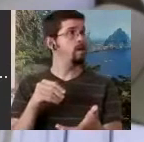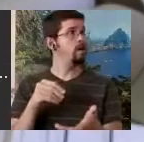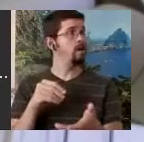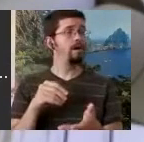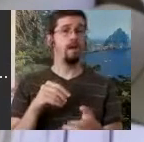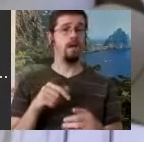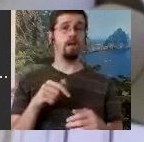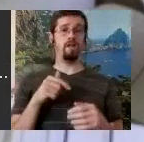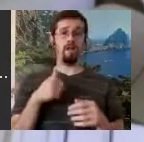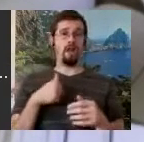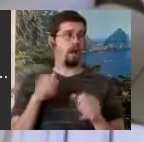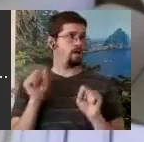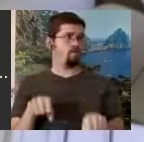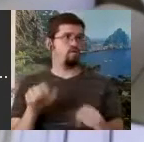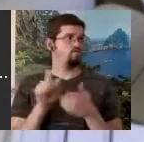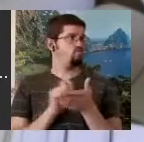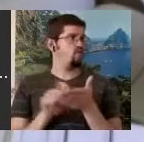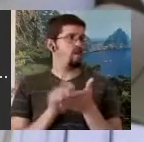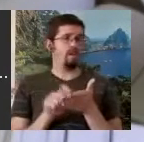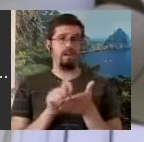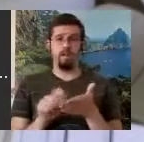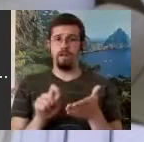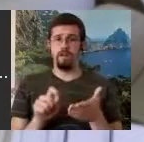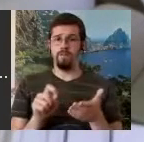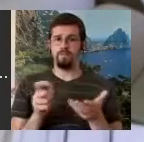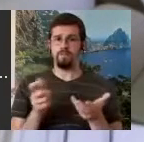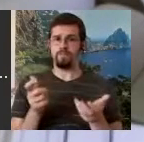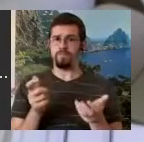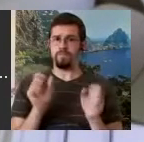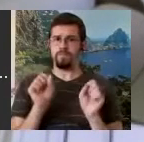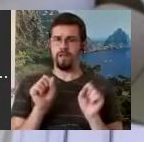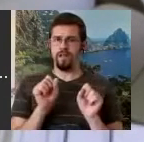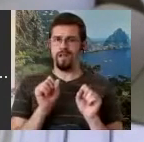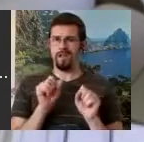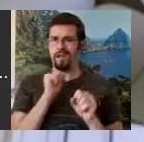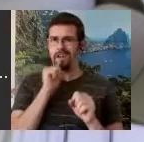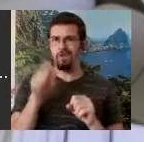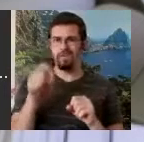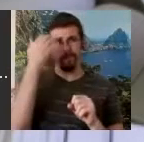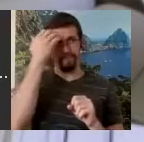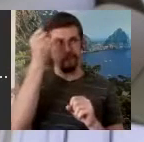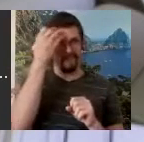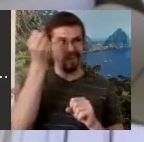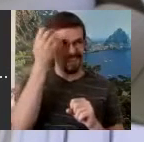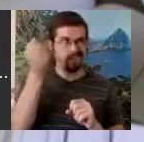have it written believe me I couldn't memorize a word. So how would a foreigner